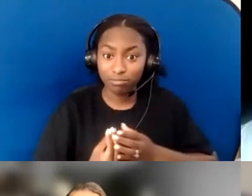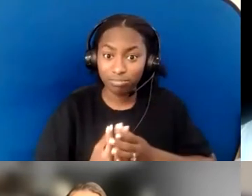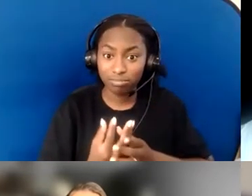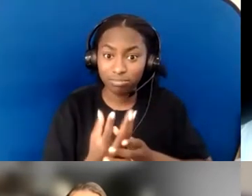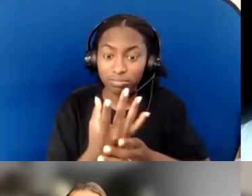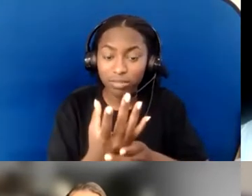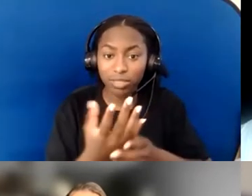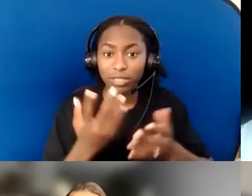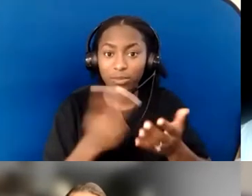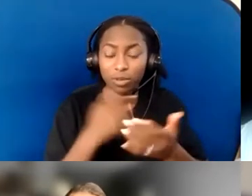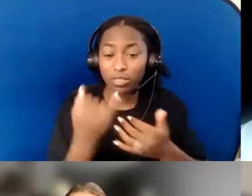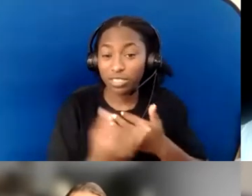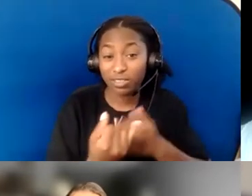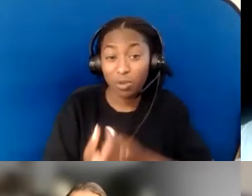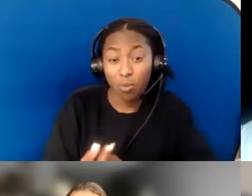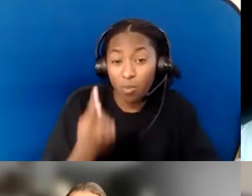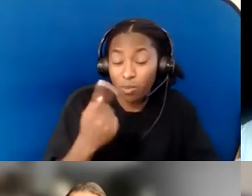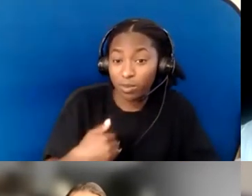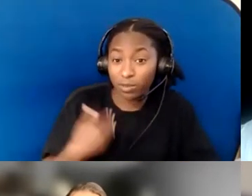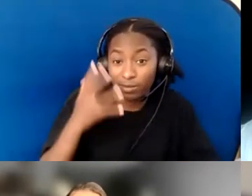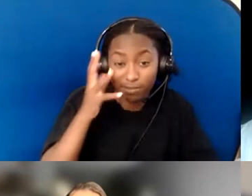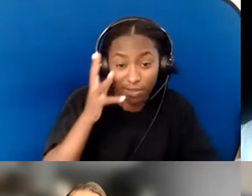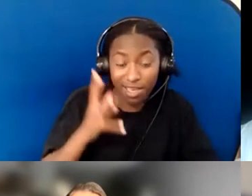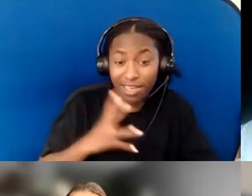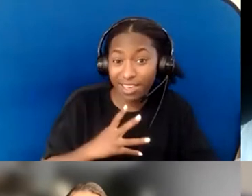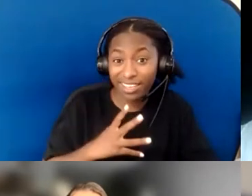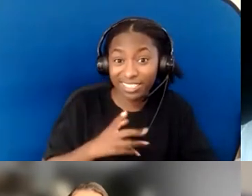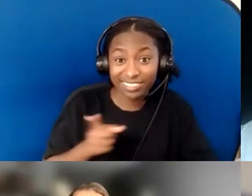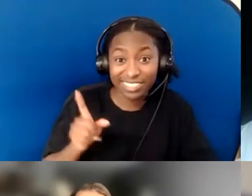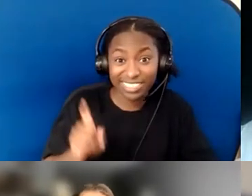in our congregation for whom this service is really critical.